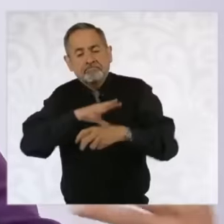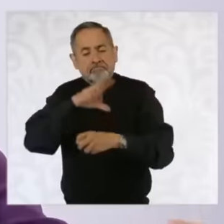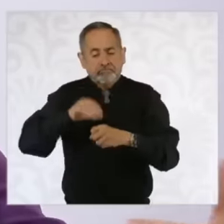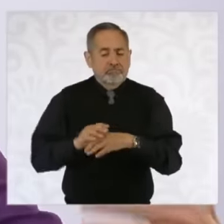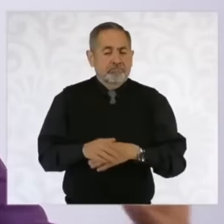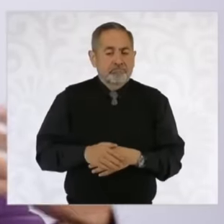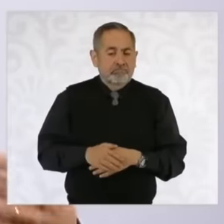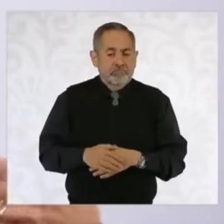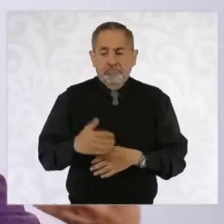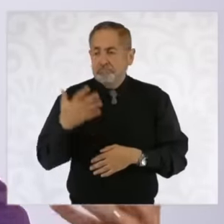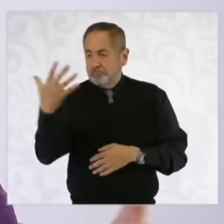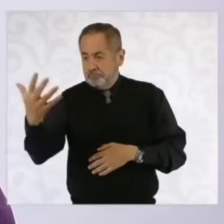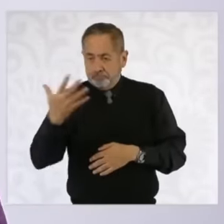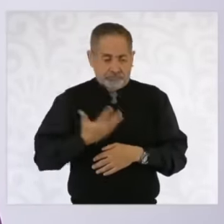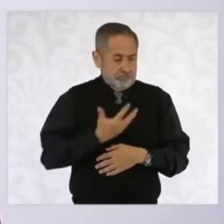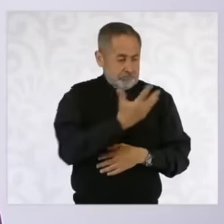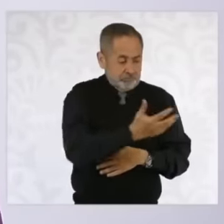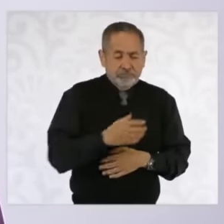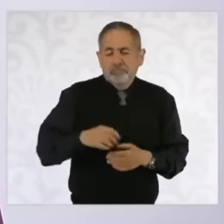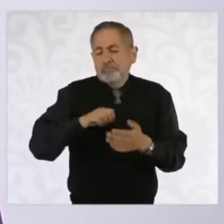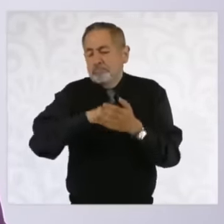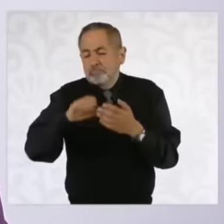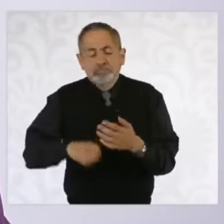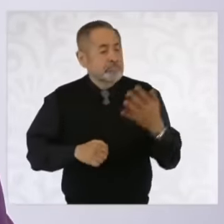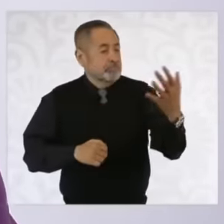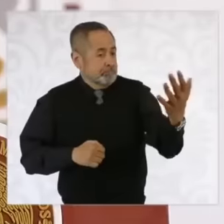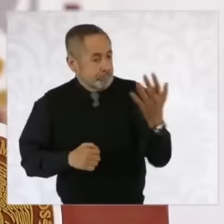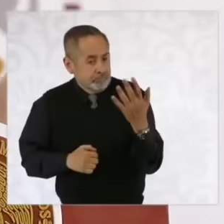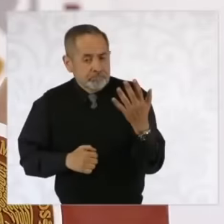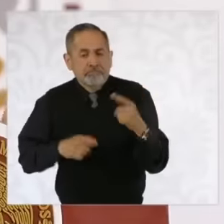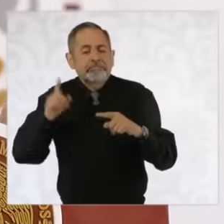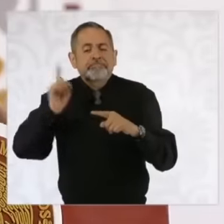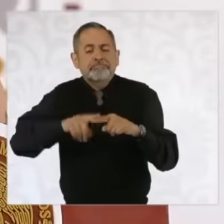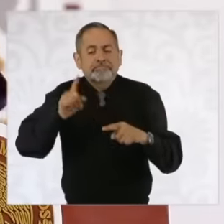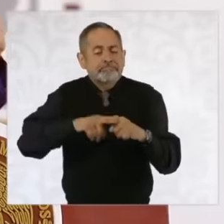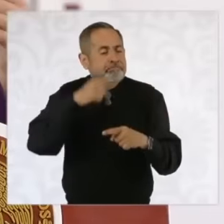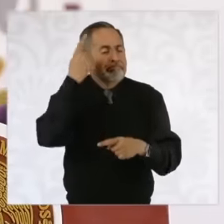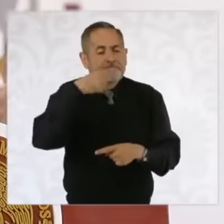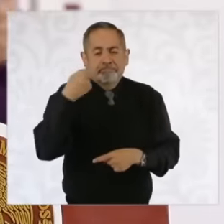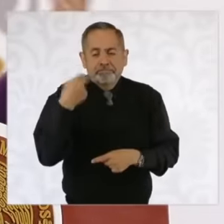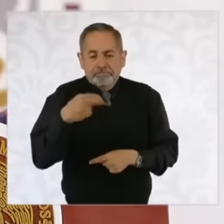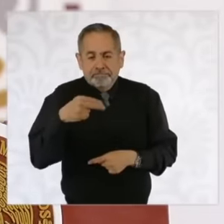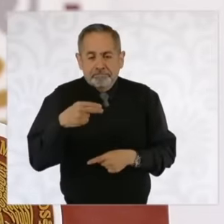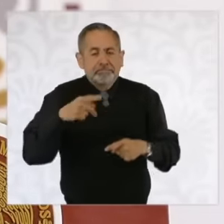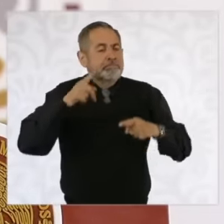five people and those who are going to participate first in the Raffle and then in the election are going to be interviewed,